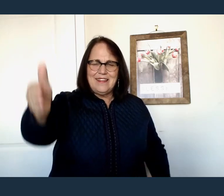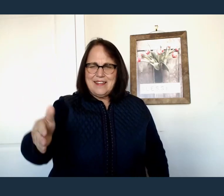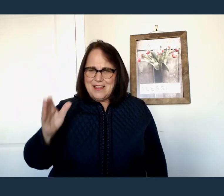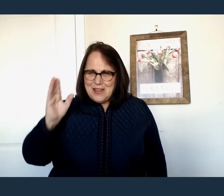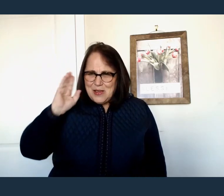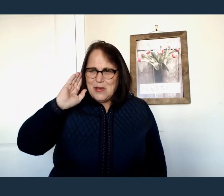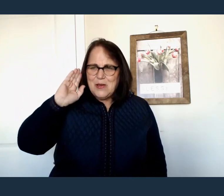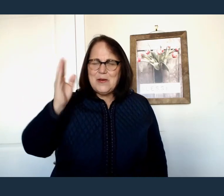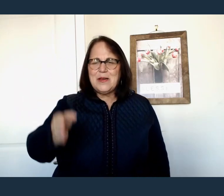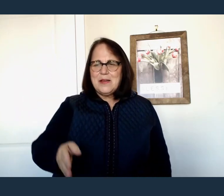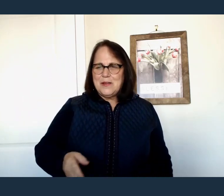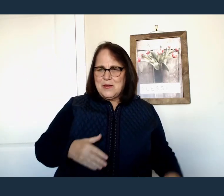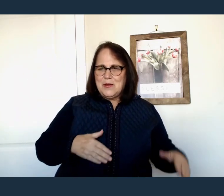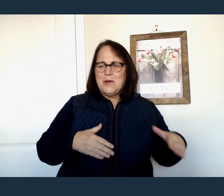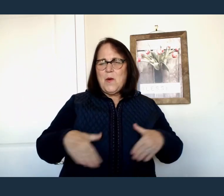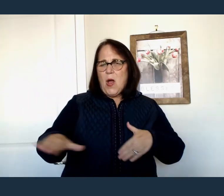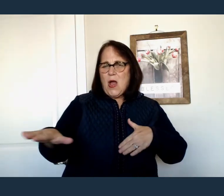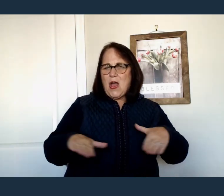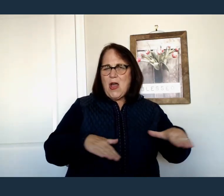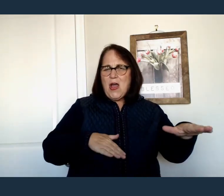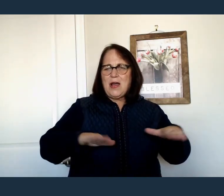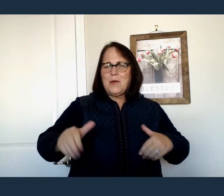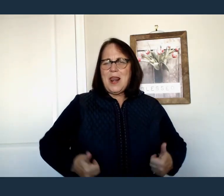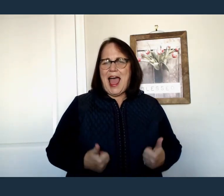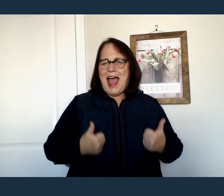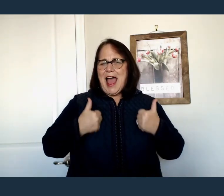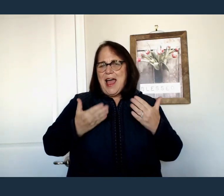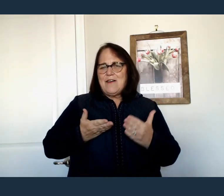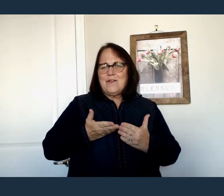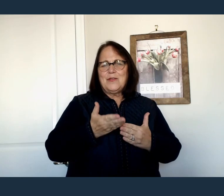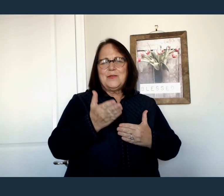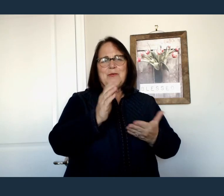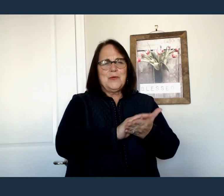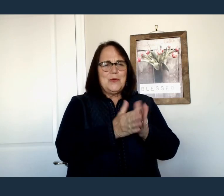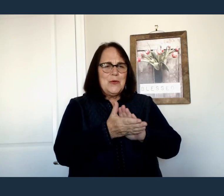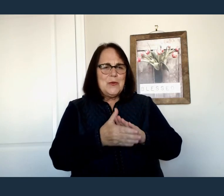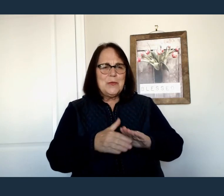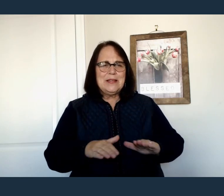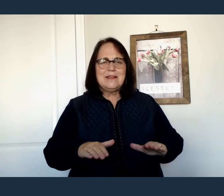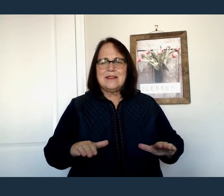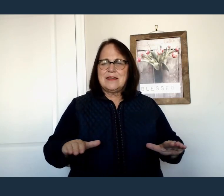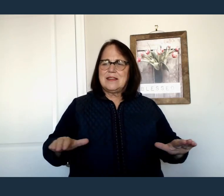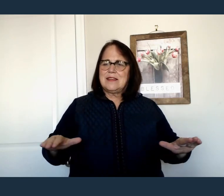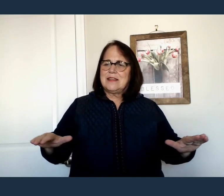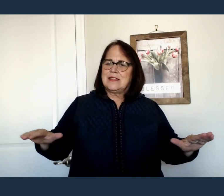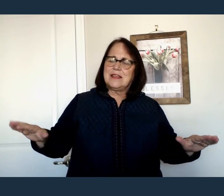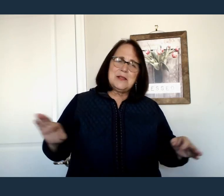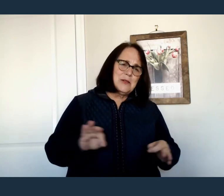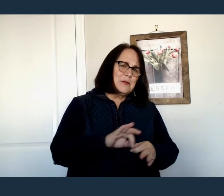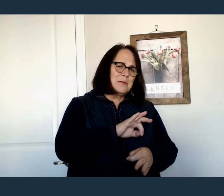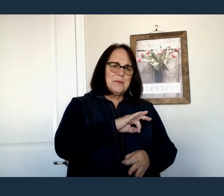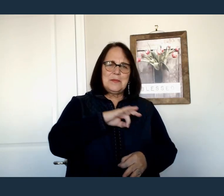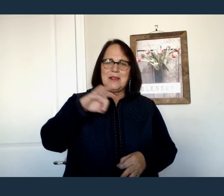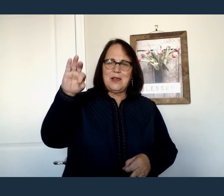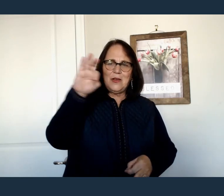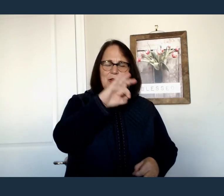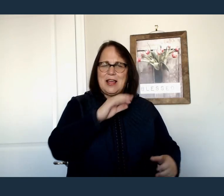Your Spirit lives within me So I will walk in Your peace